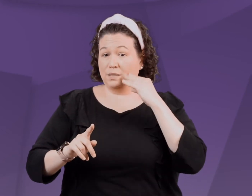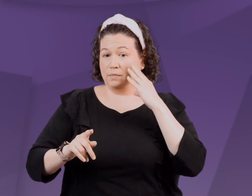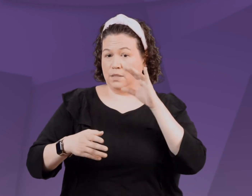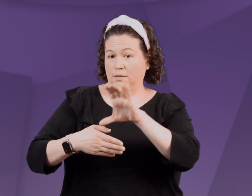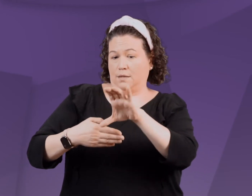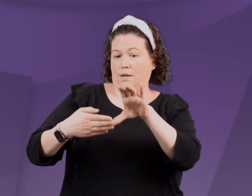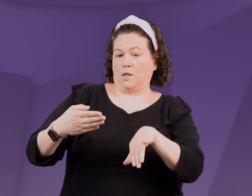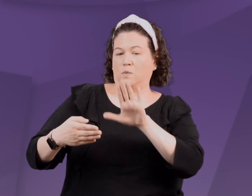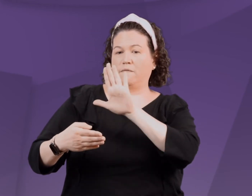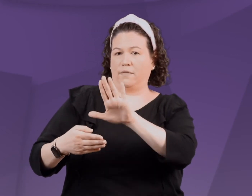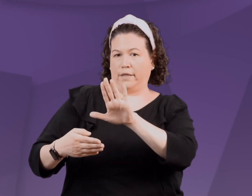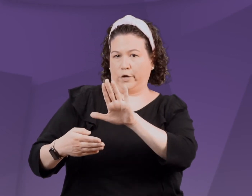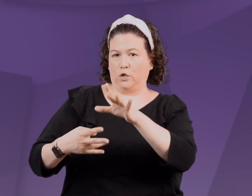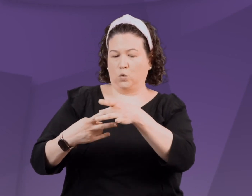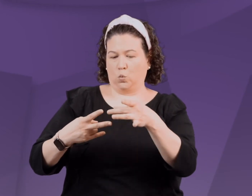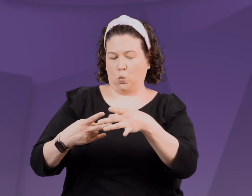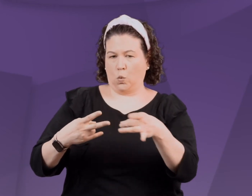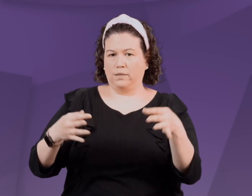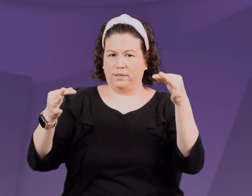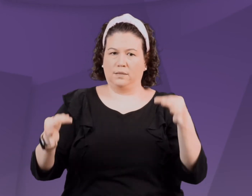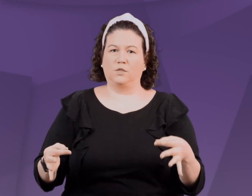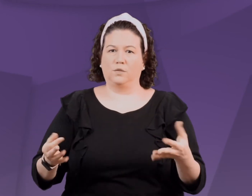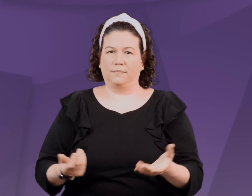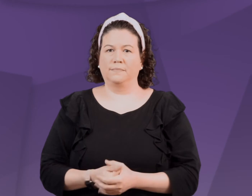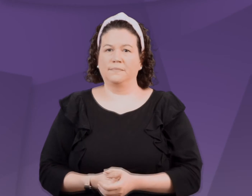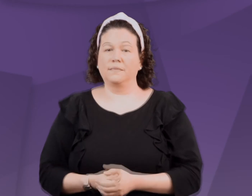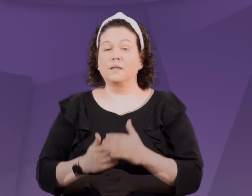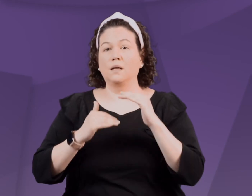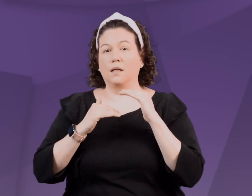to experience the consequences of their choices and decisions.